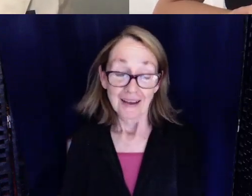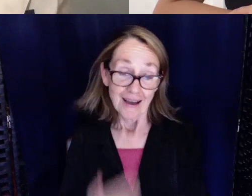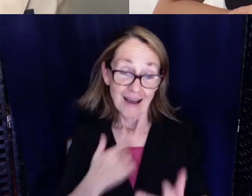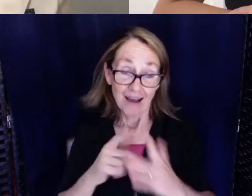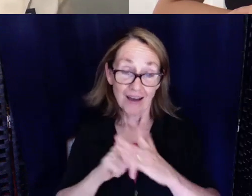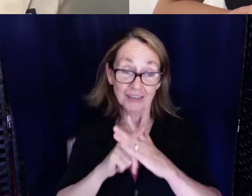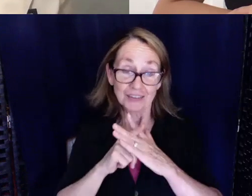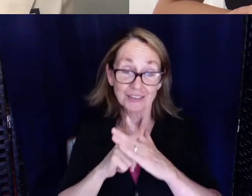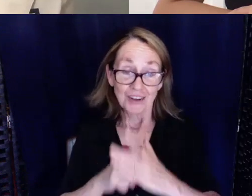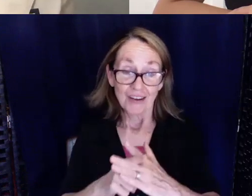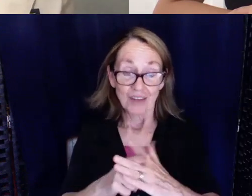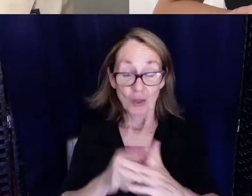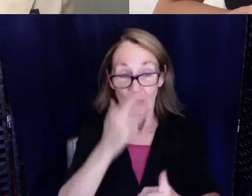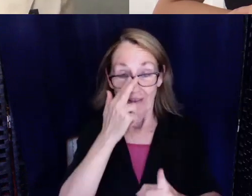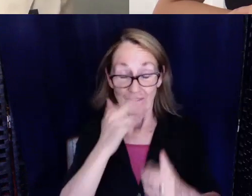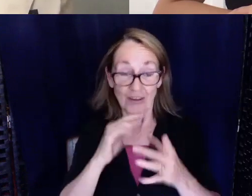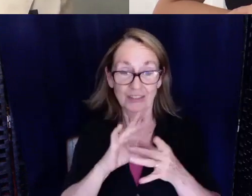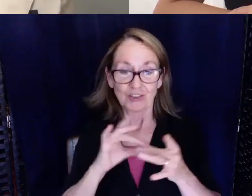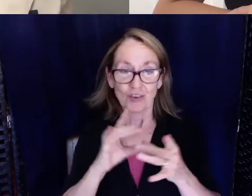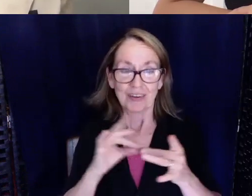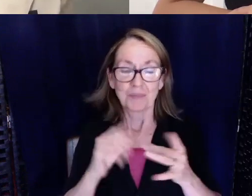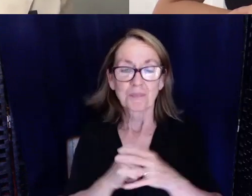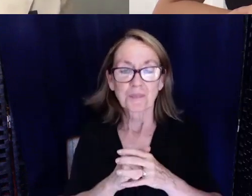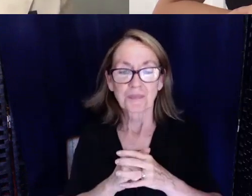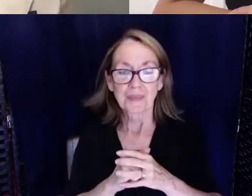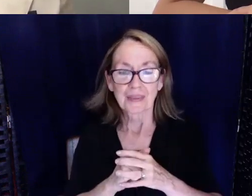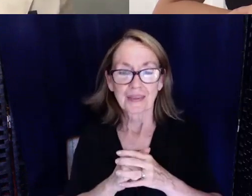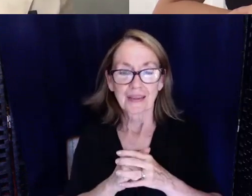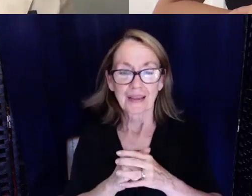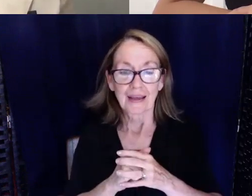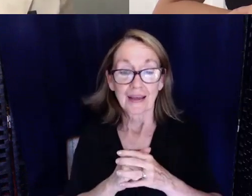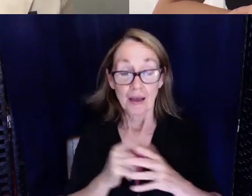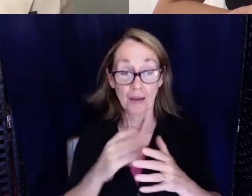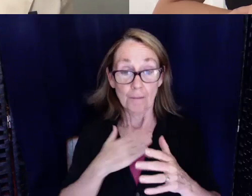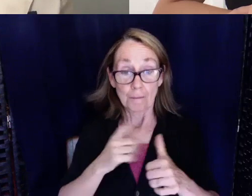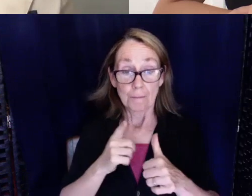funny little story. When I had my first Code Blue